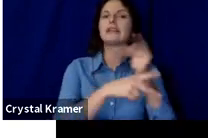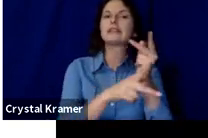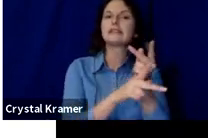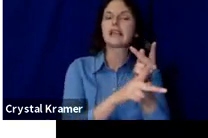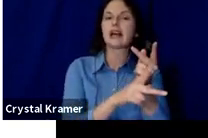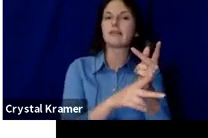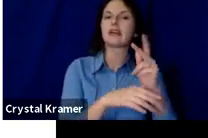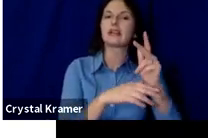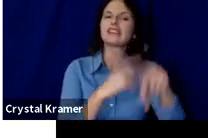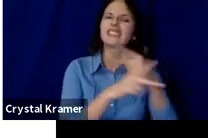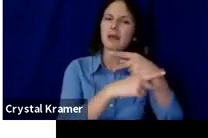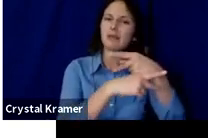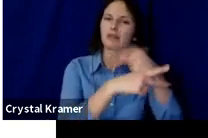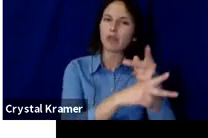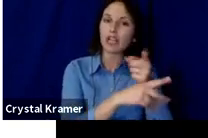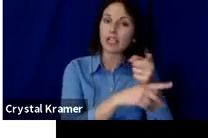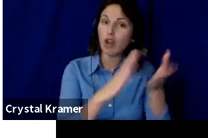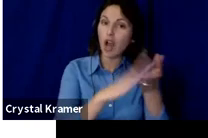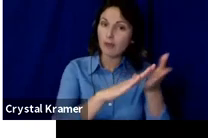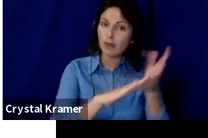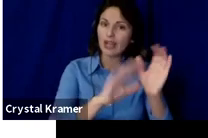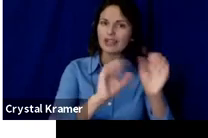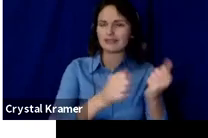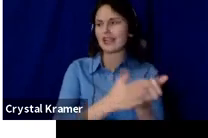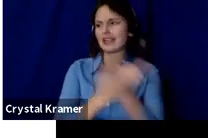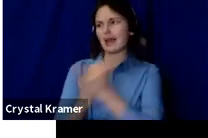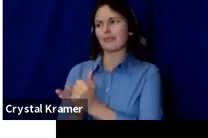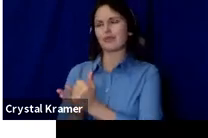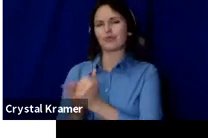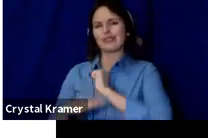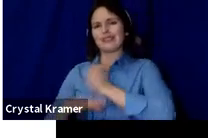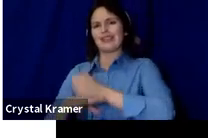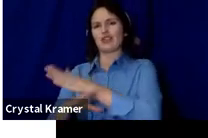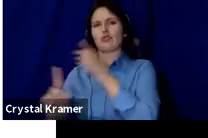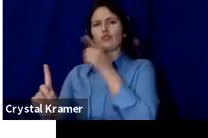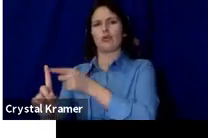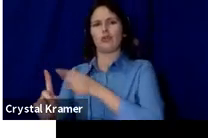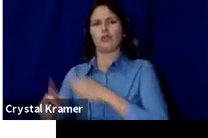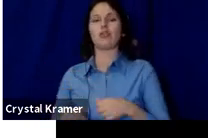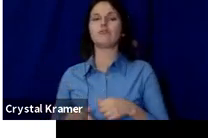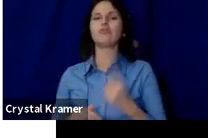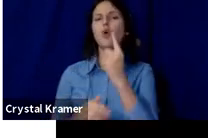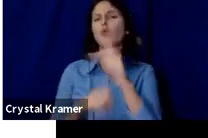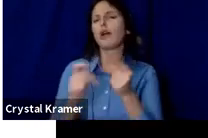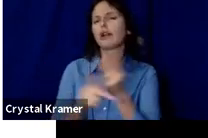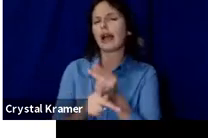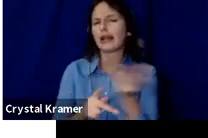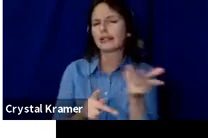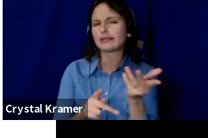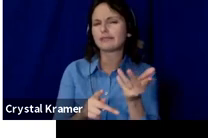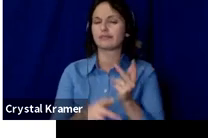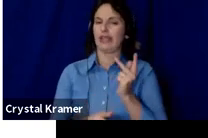So a keep‑what‑you‑raise platform allows you to keep whatever was donated to you regardless